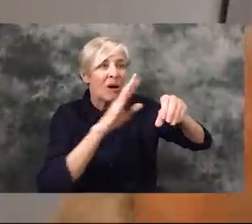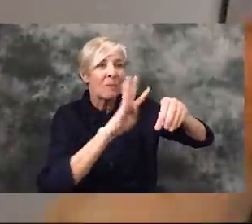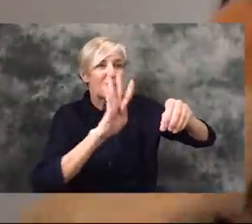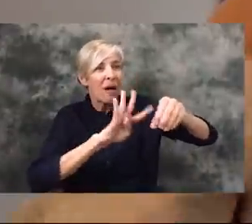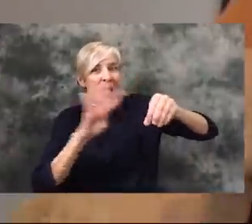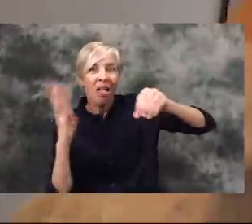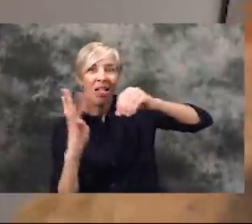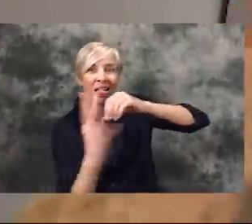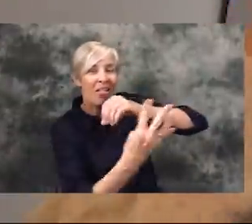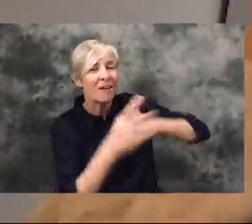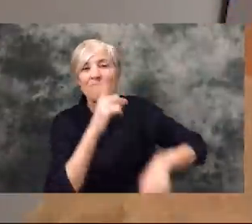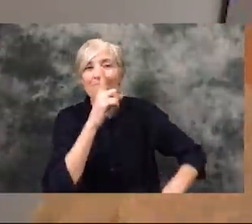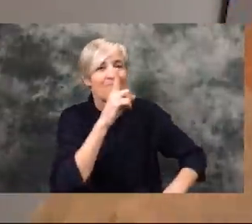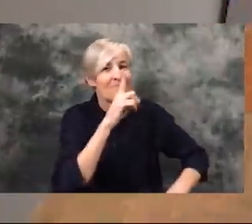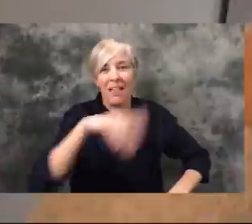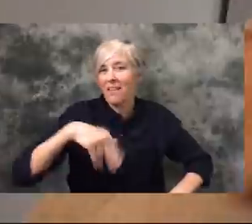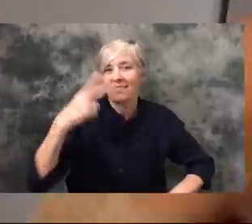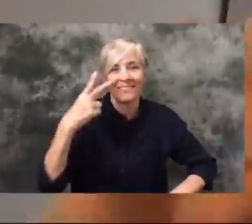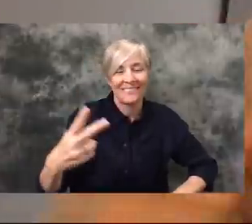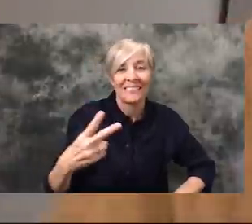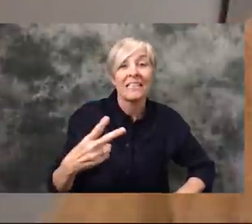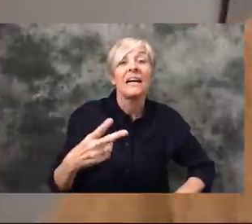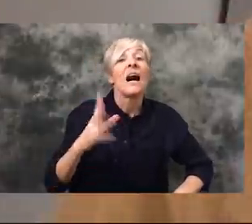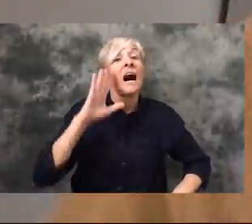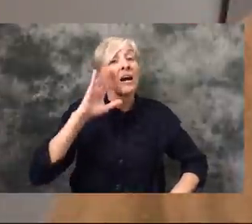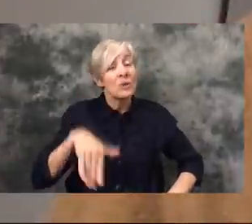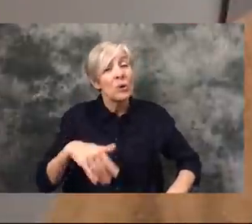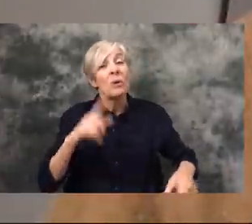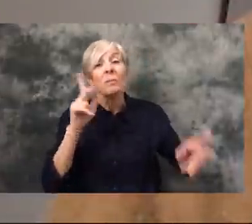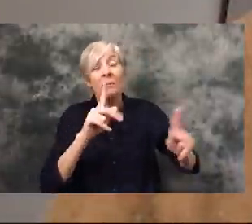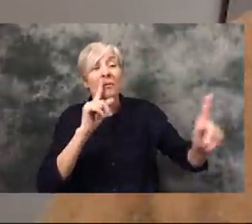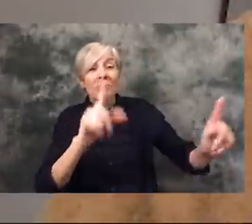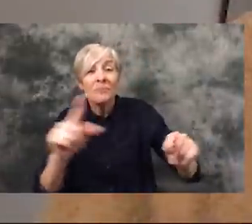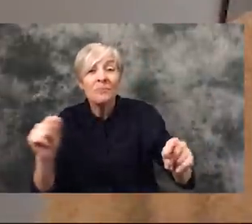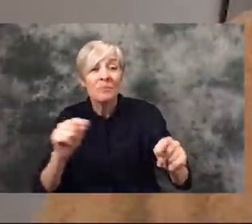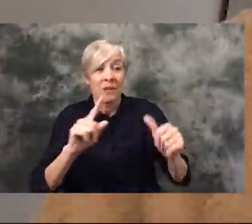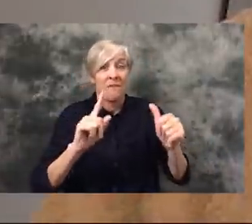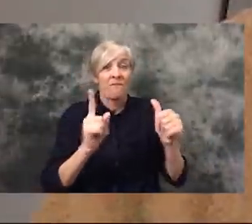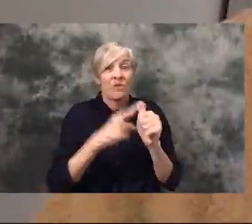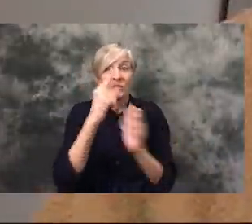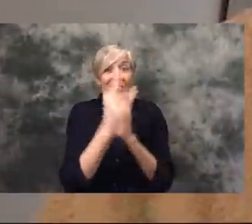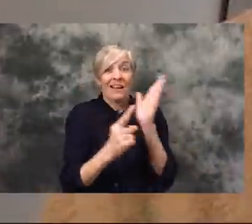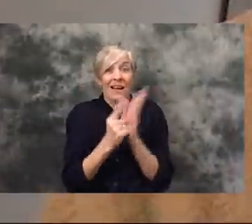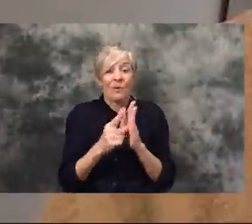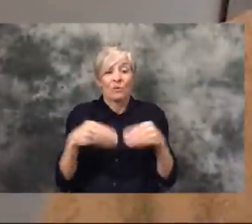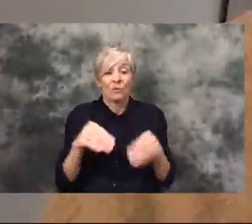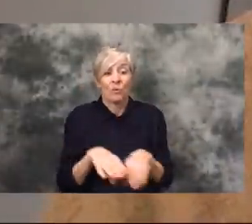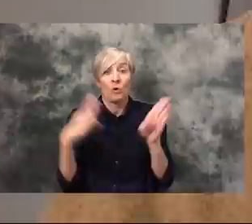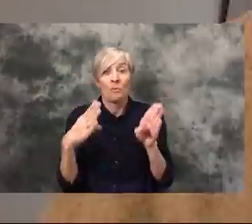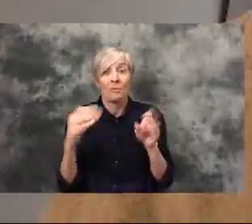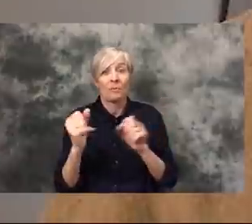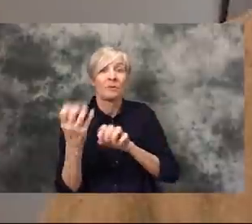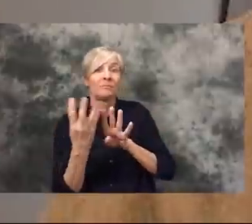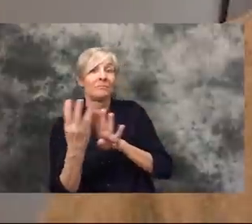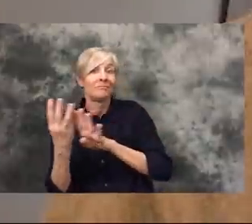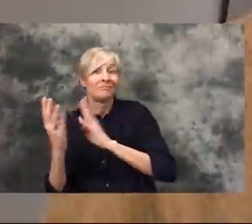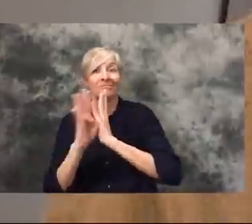around stores. I have heard that a few of our stores have had that sort of in their opening hours for the last couple of days, but I